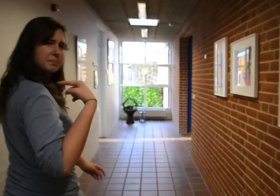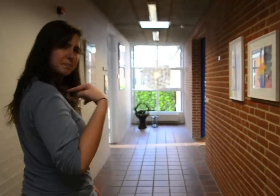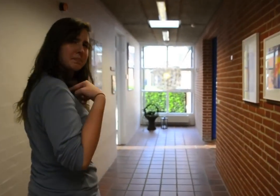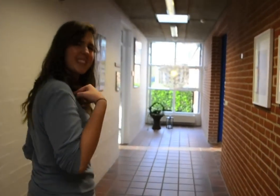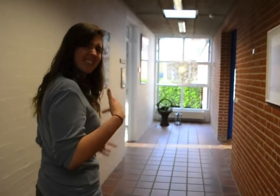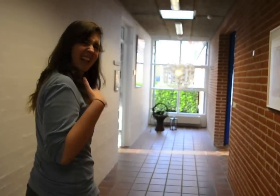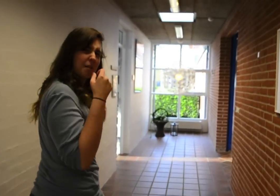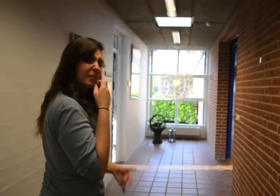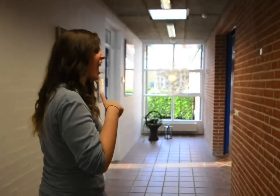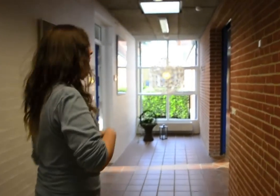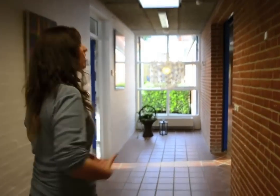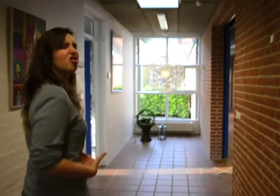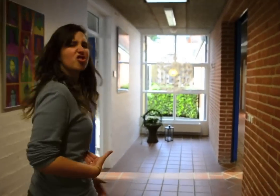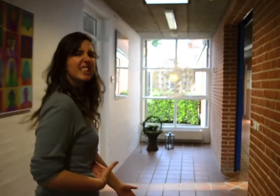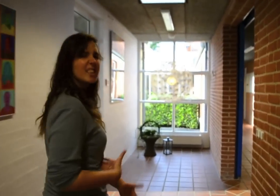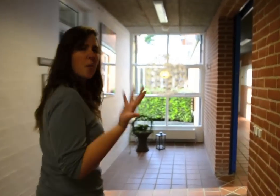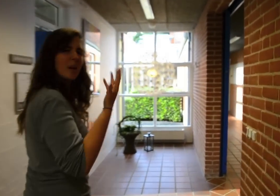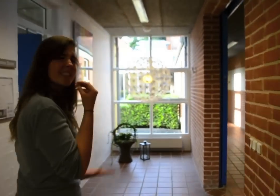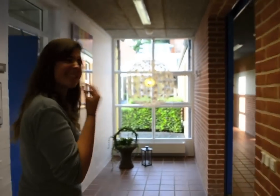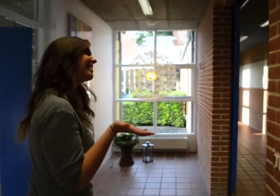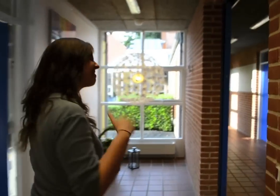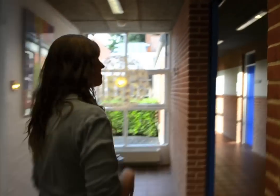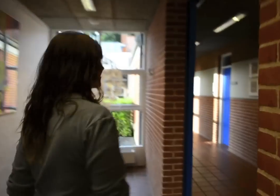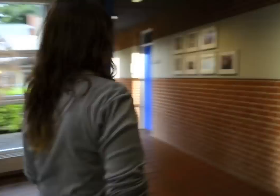I'm feeling slightly hungry, where do we eat in?